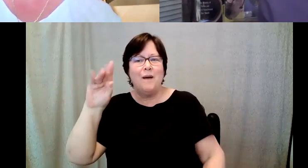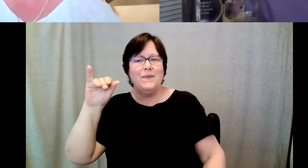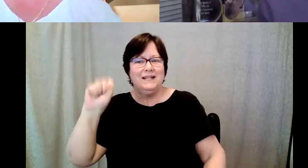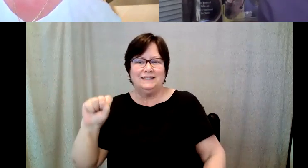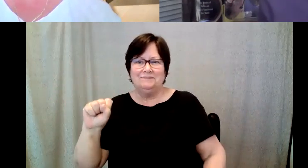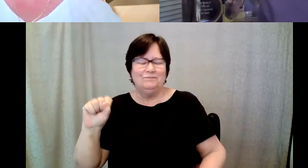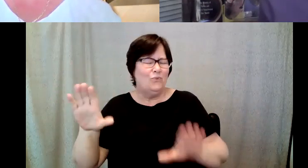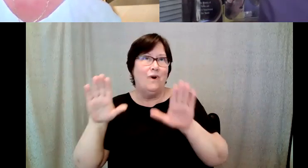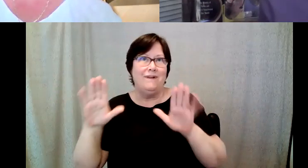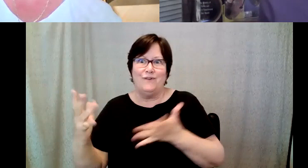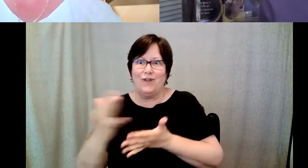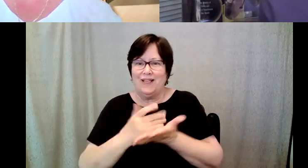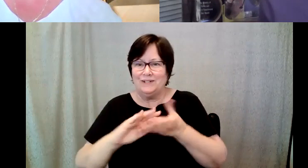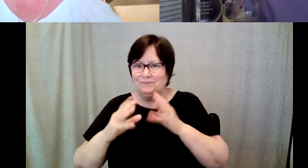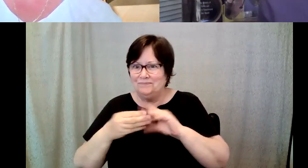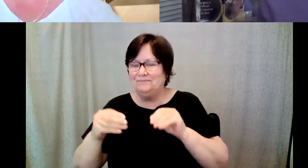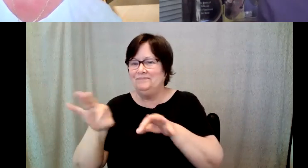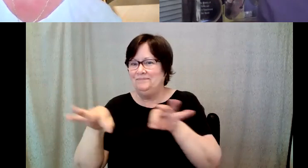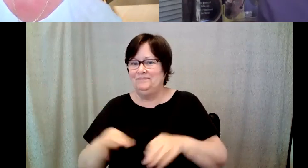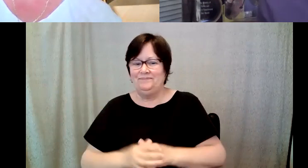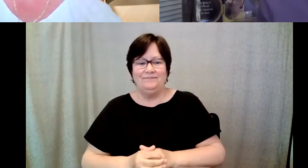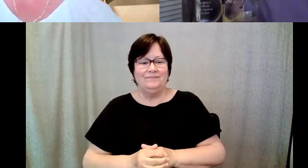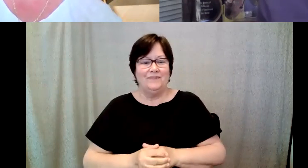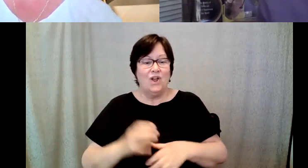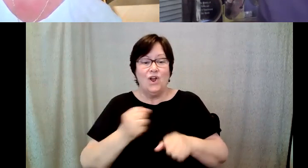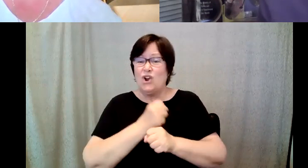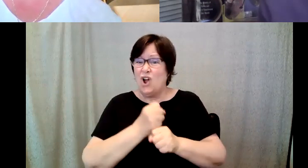Kelly Redder: Today coffee is one of the world's most highly traded commodities and according